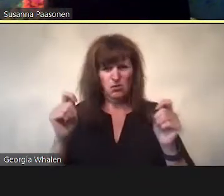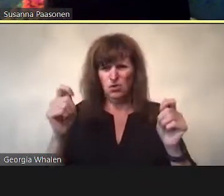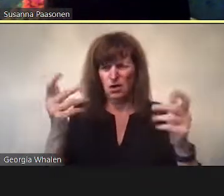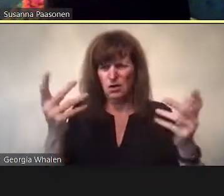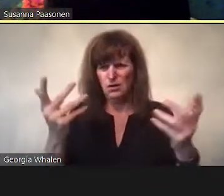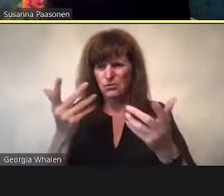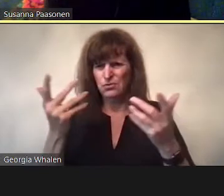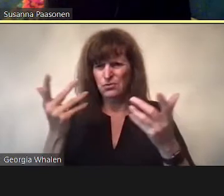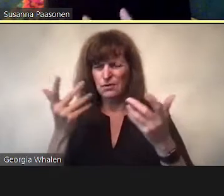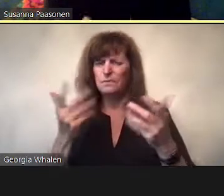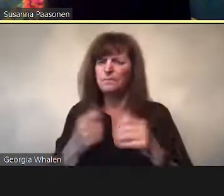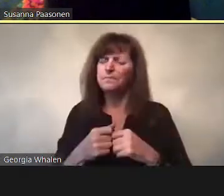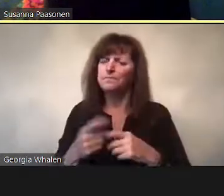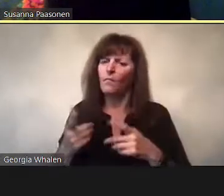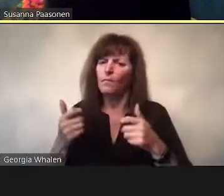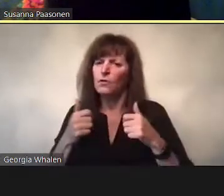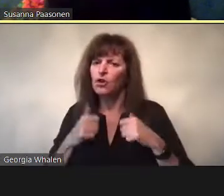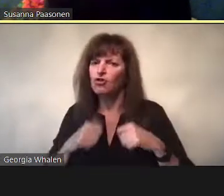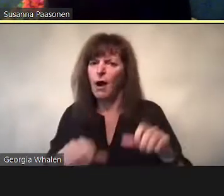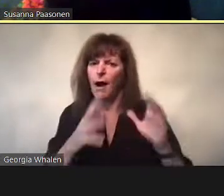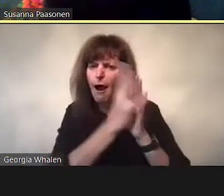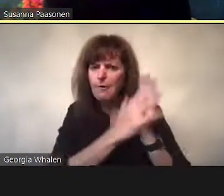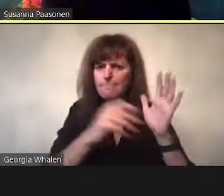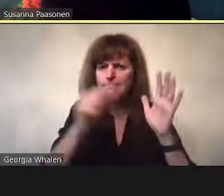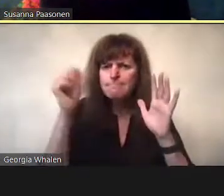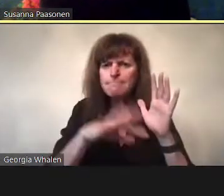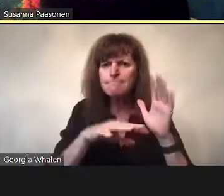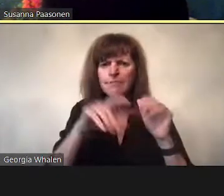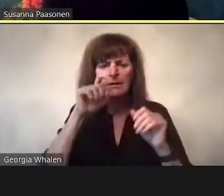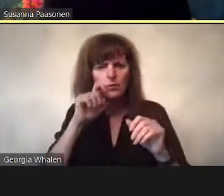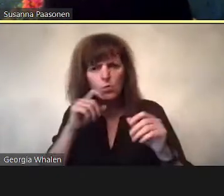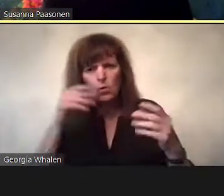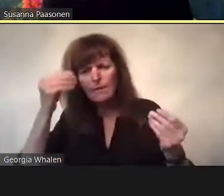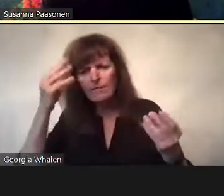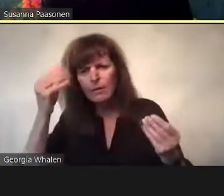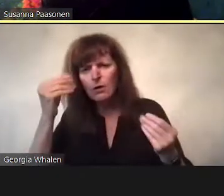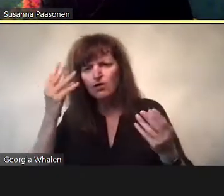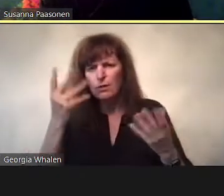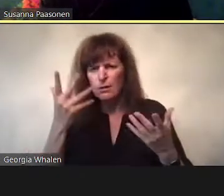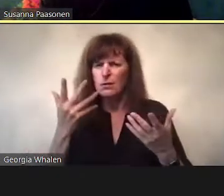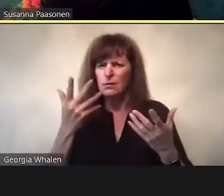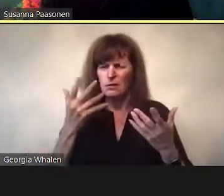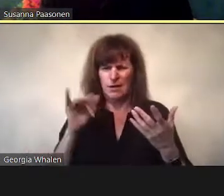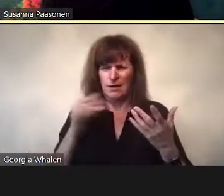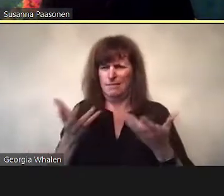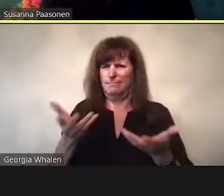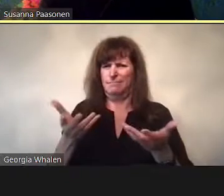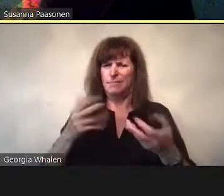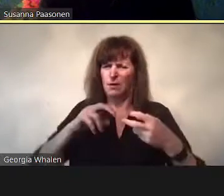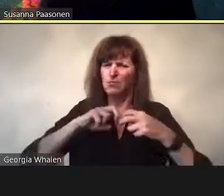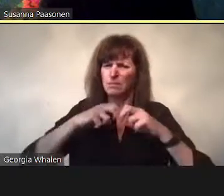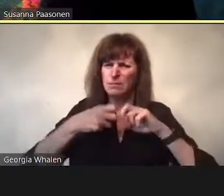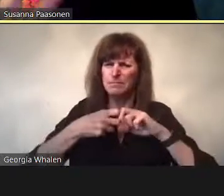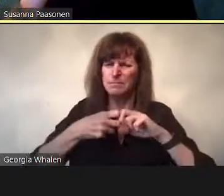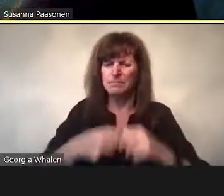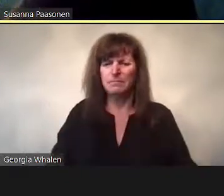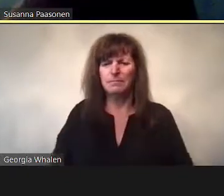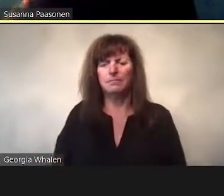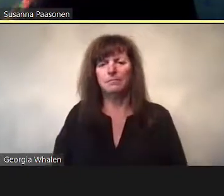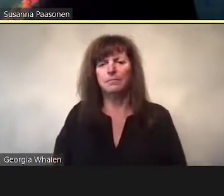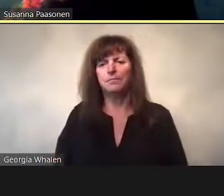it hasn’t changed all that much.